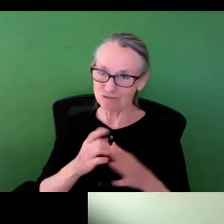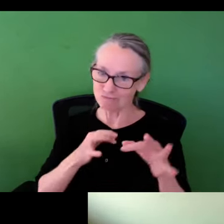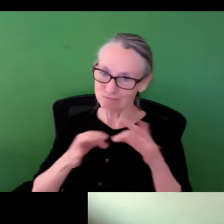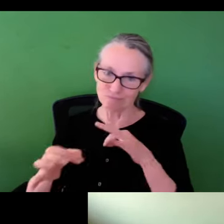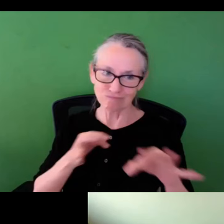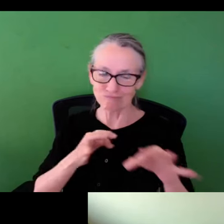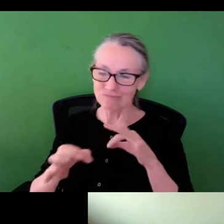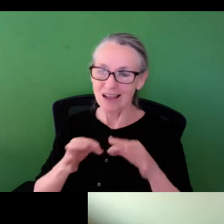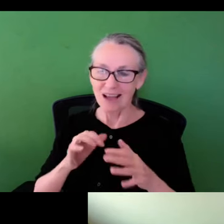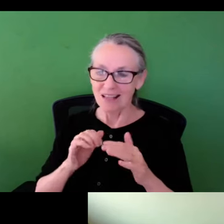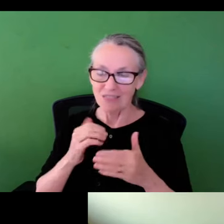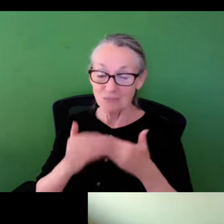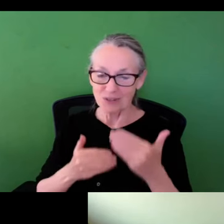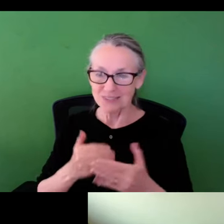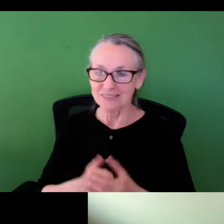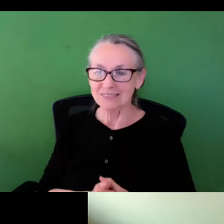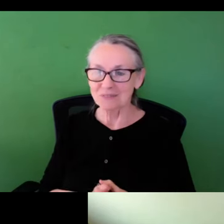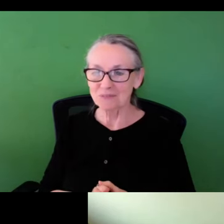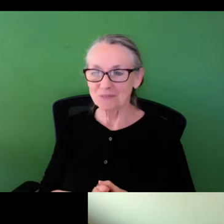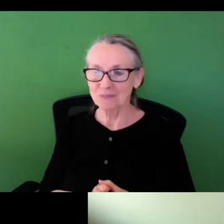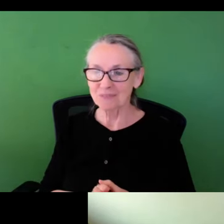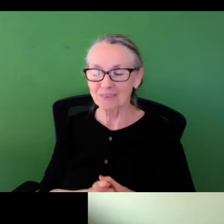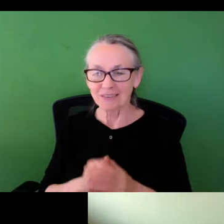completely different lecture? That's what I would need to really go